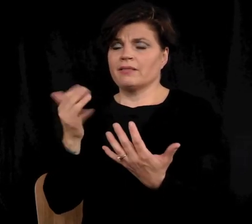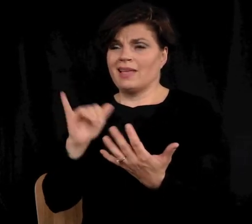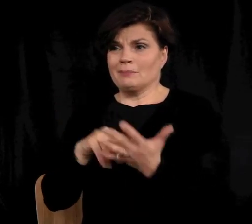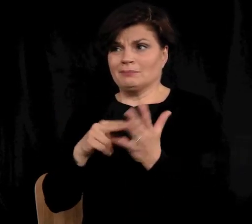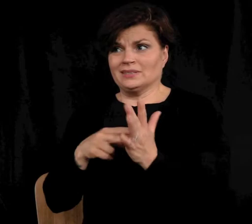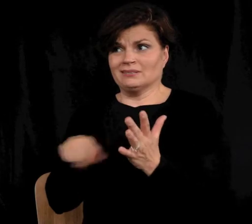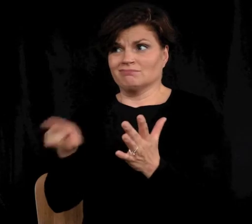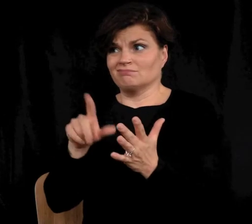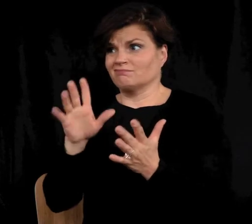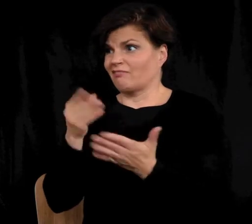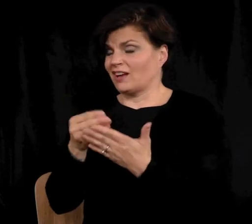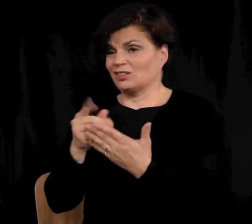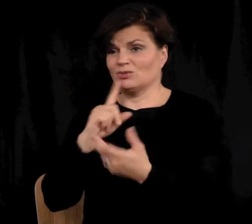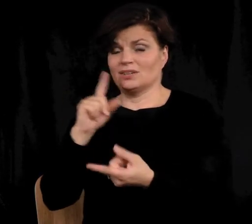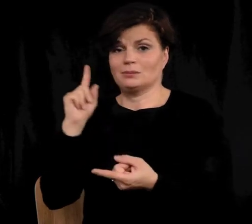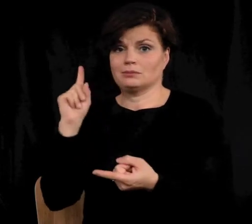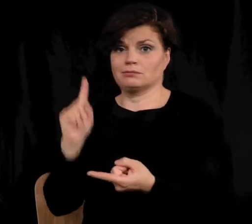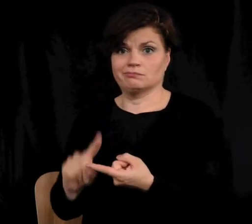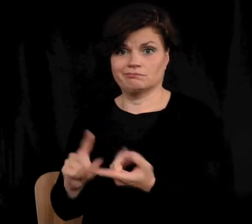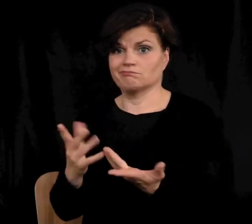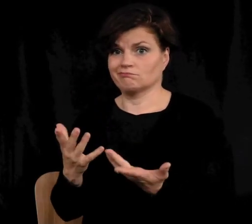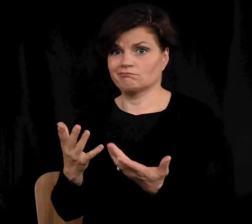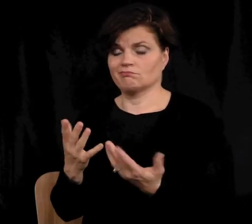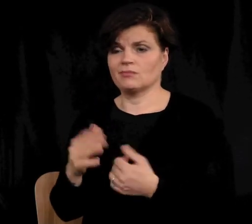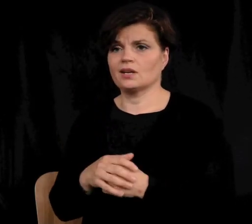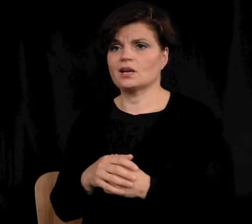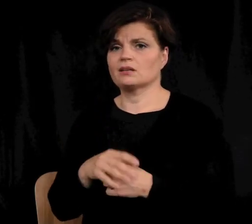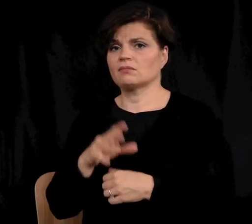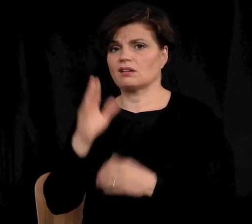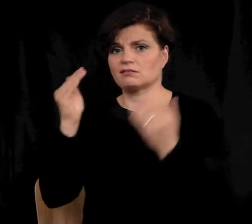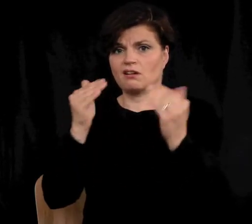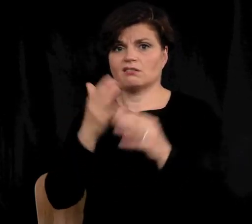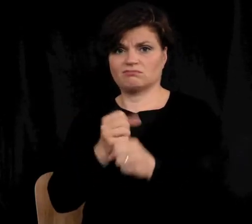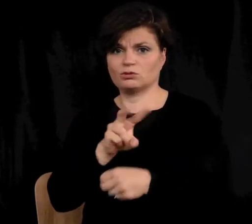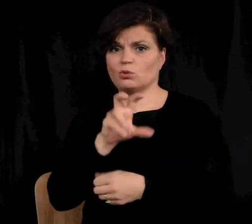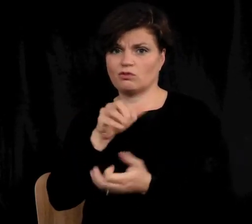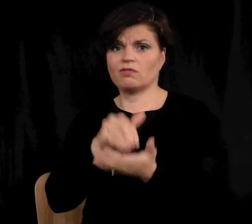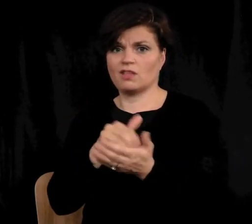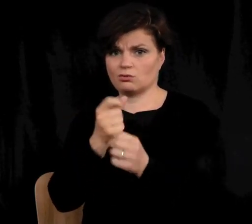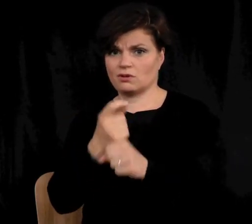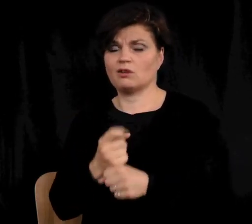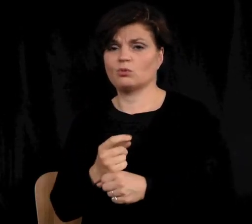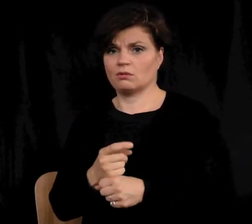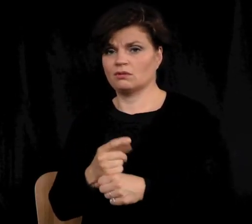That meant their funding was really diminished. Adults received $200,000 annually,